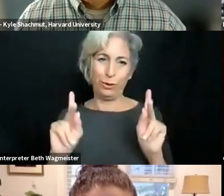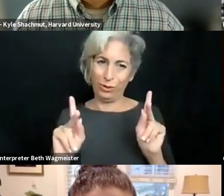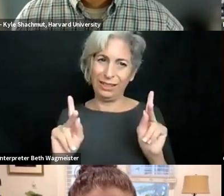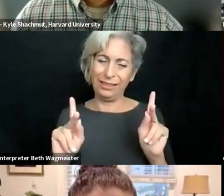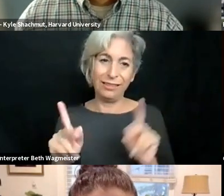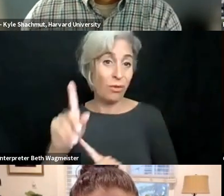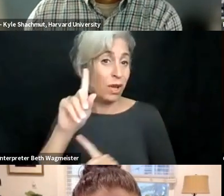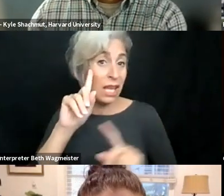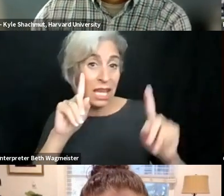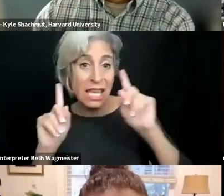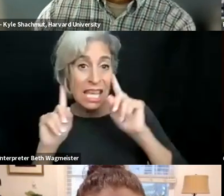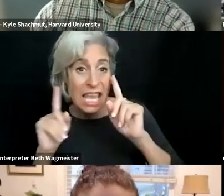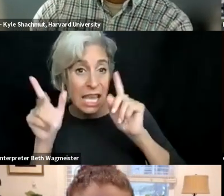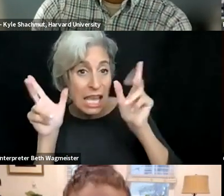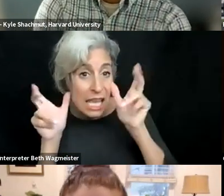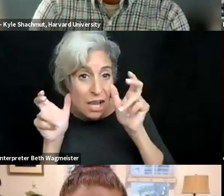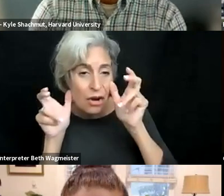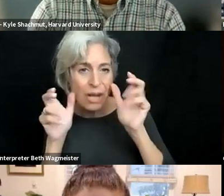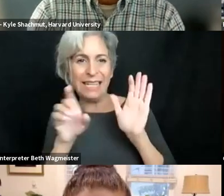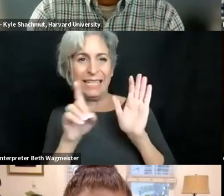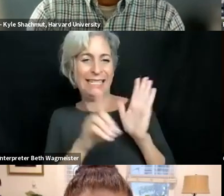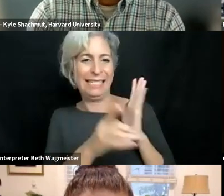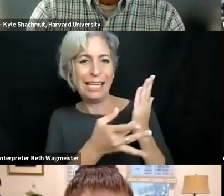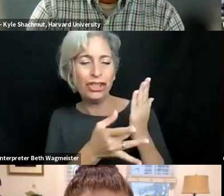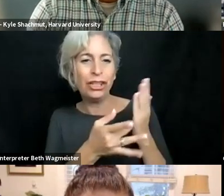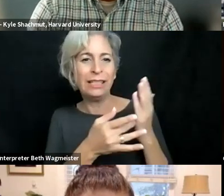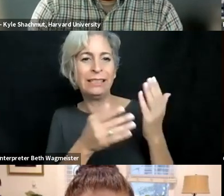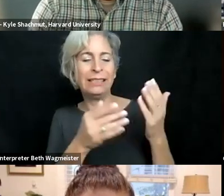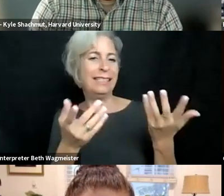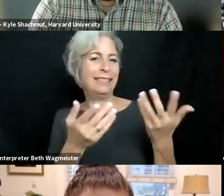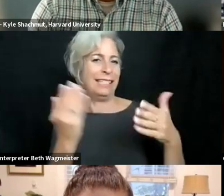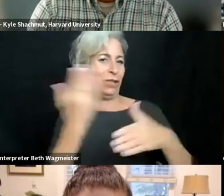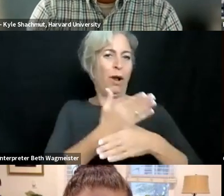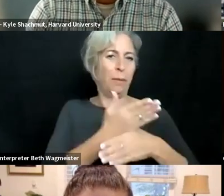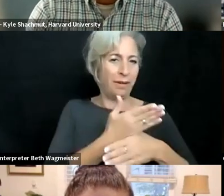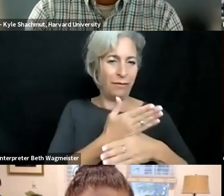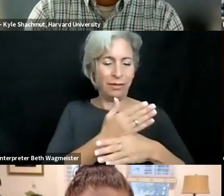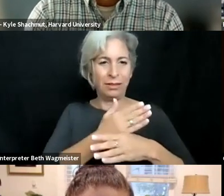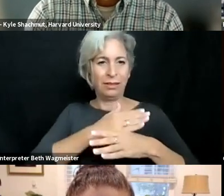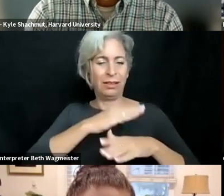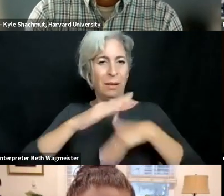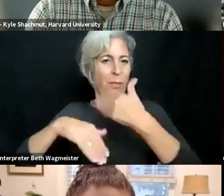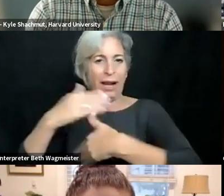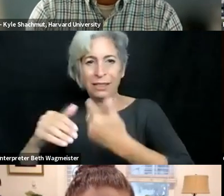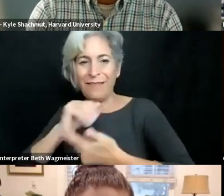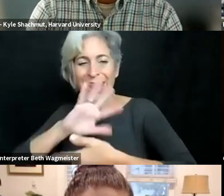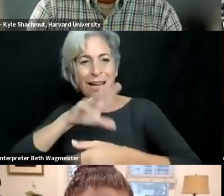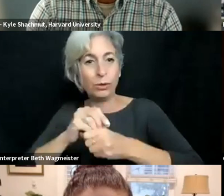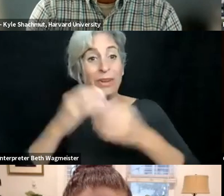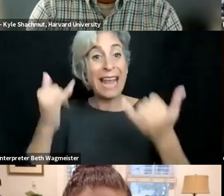a start, digitization opens a lot of new opportunities. We often hear that digital